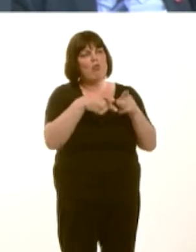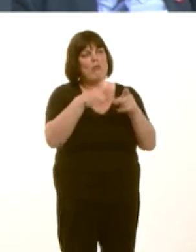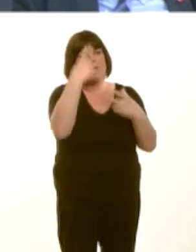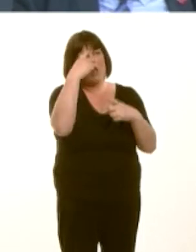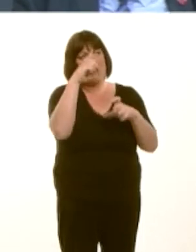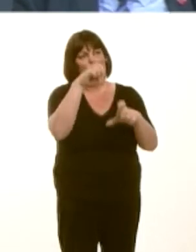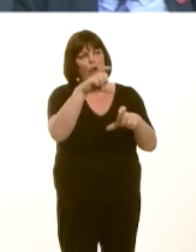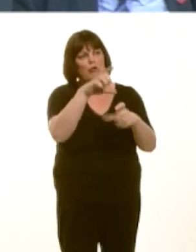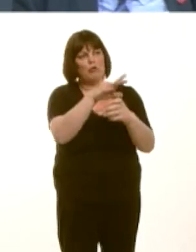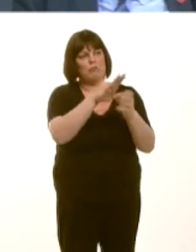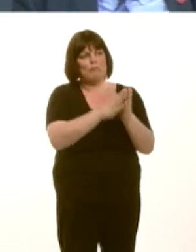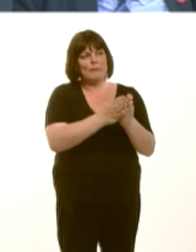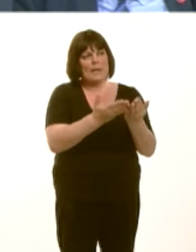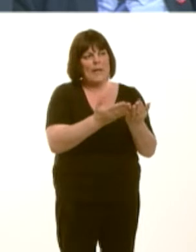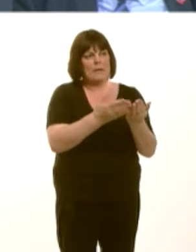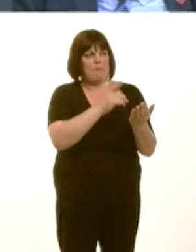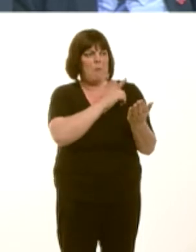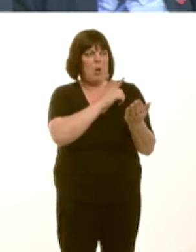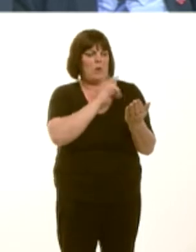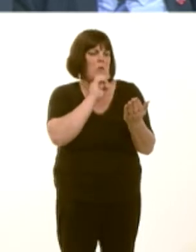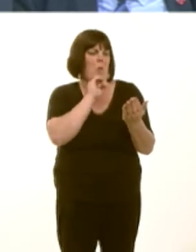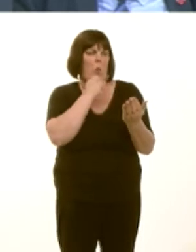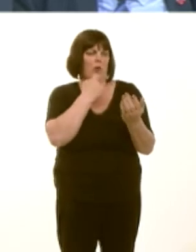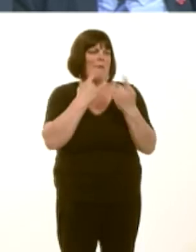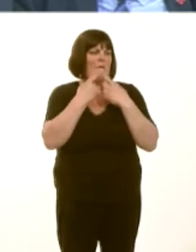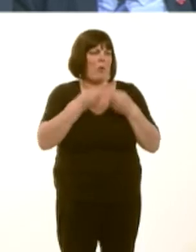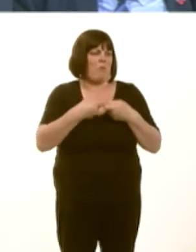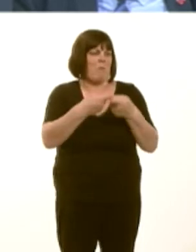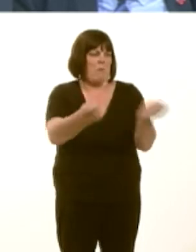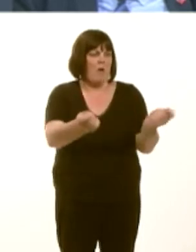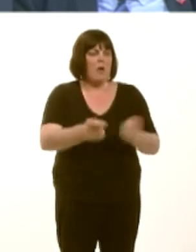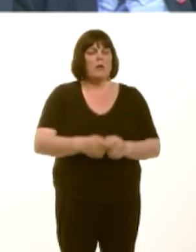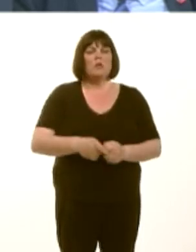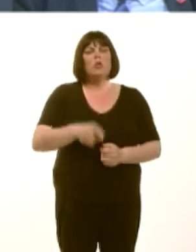to provide information, you responded by dismissing evidence-based allegations and saying that,